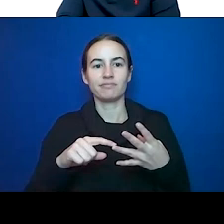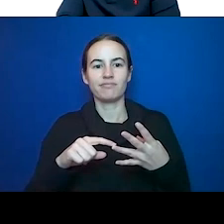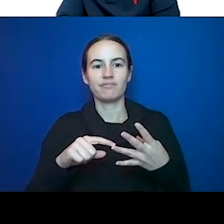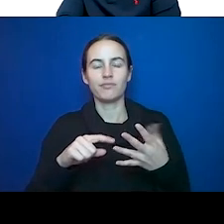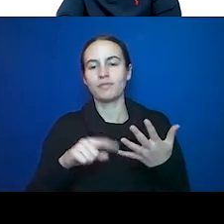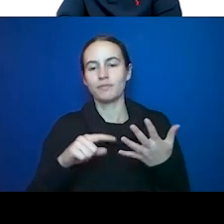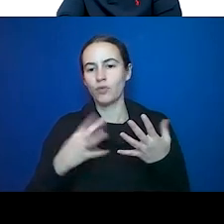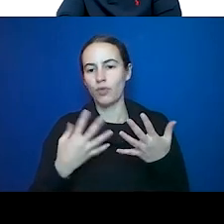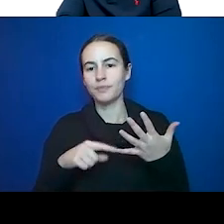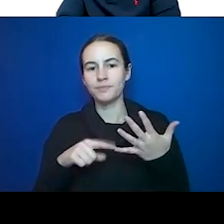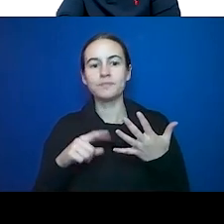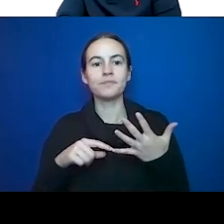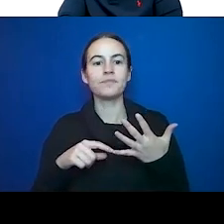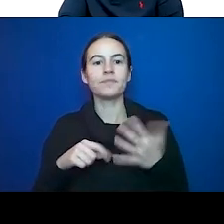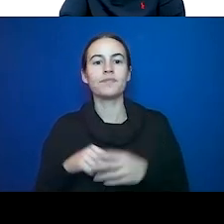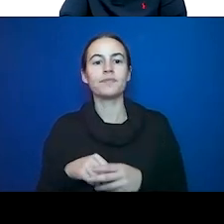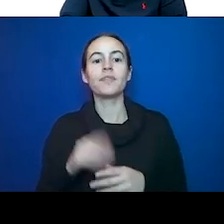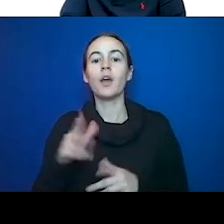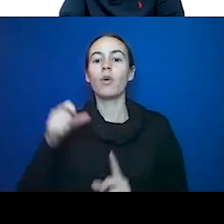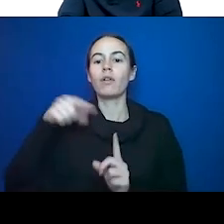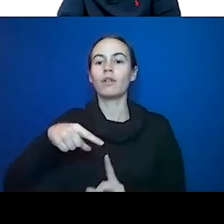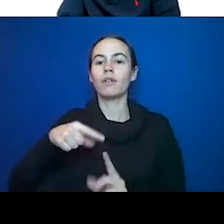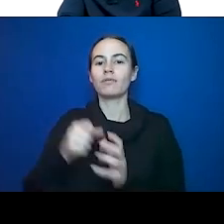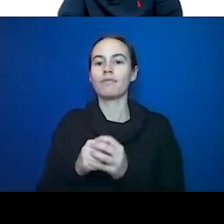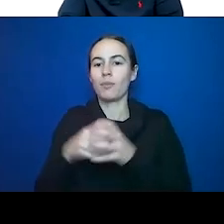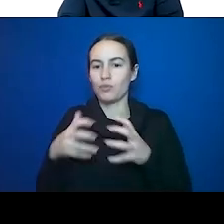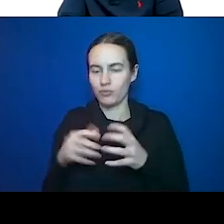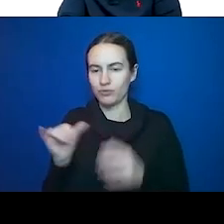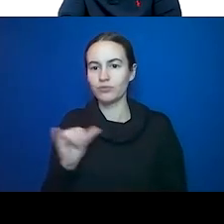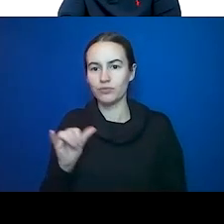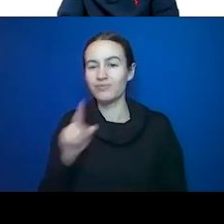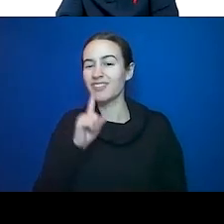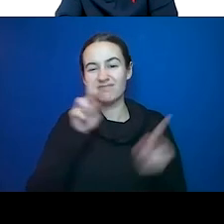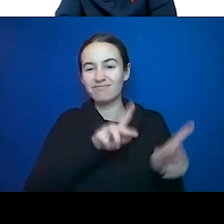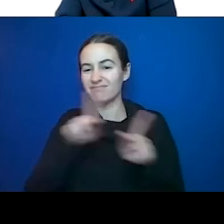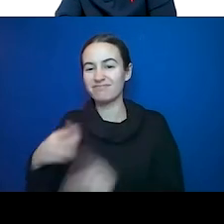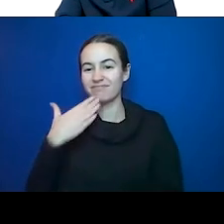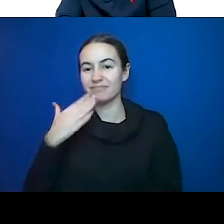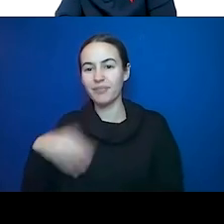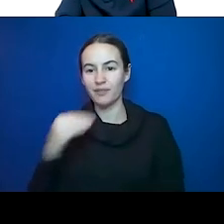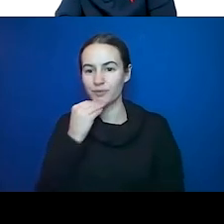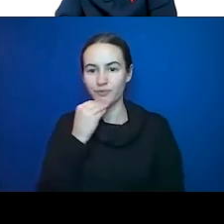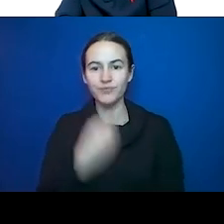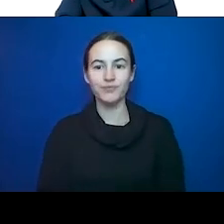believe pathways just like bad food. Again, traditional